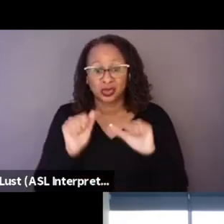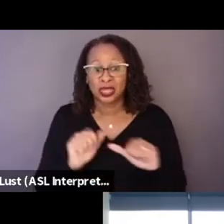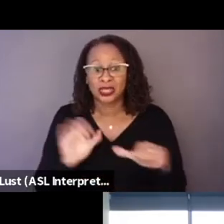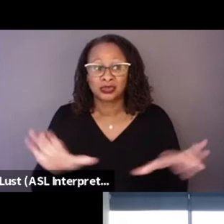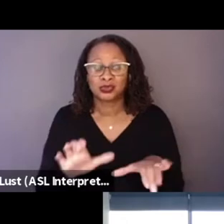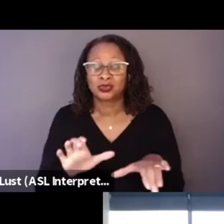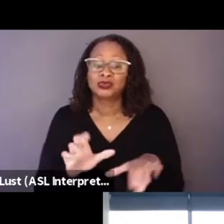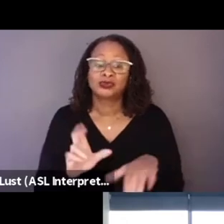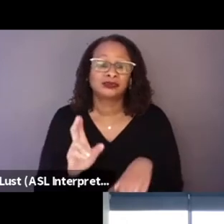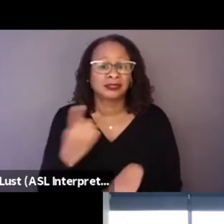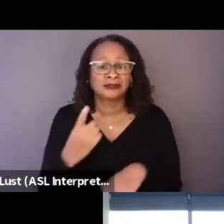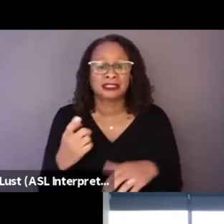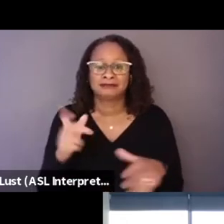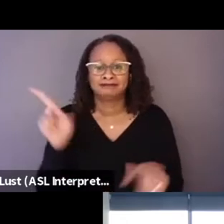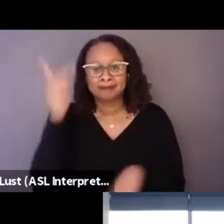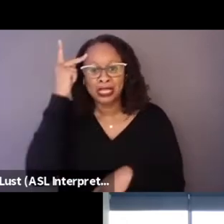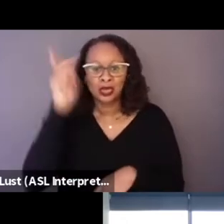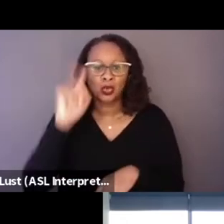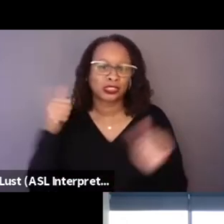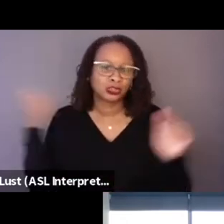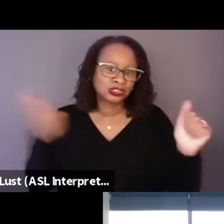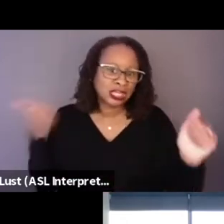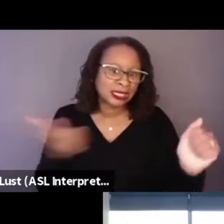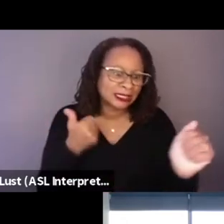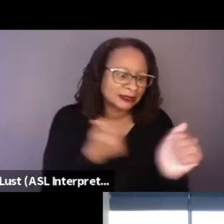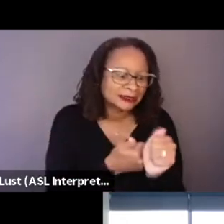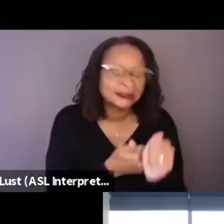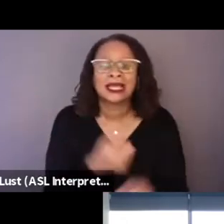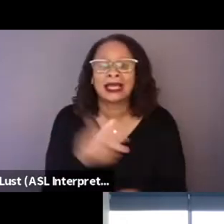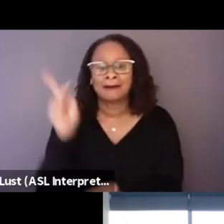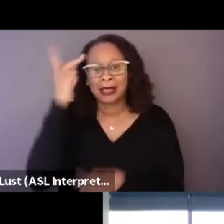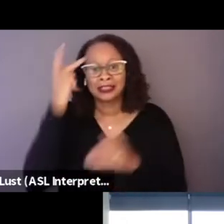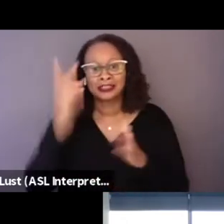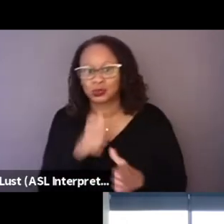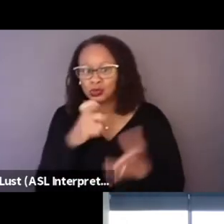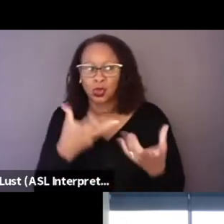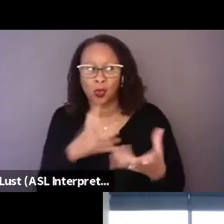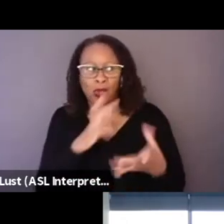where you chase politicians who don't want to comment or whatever, you know.